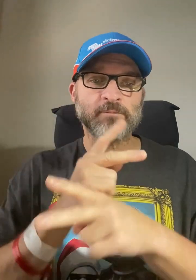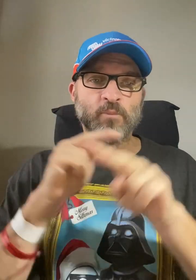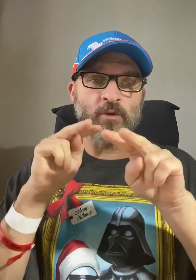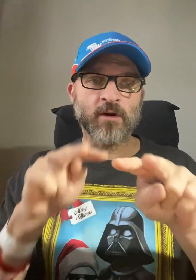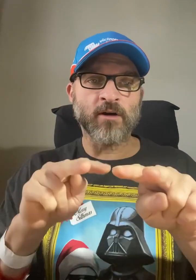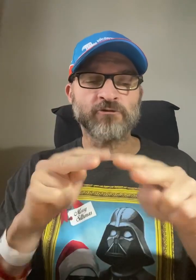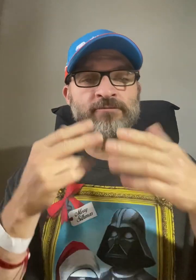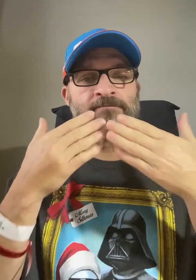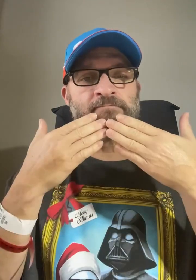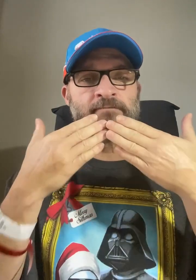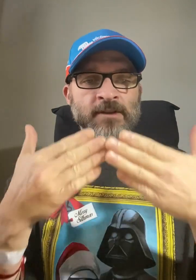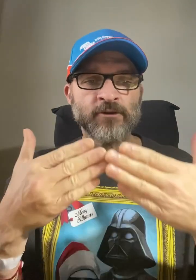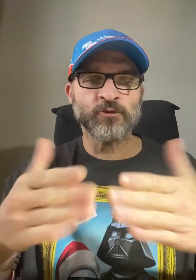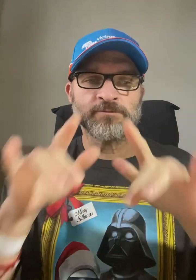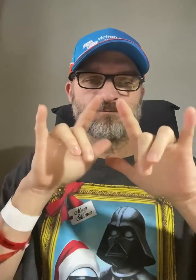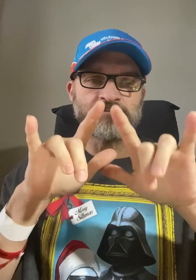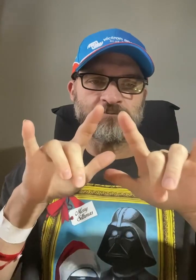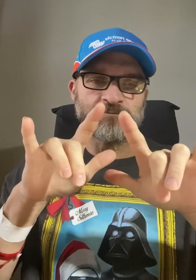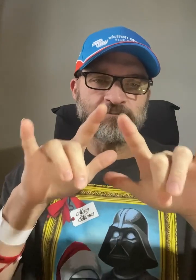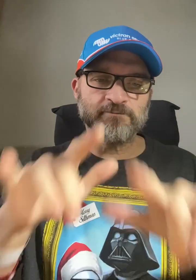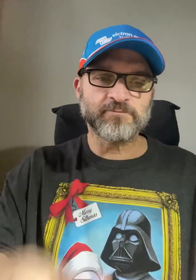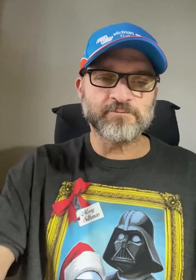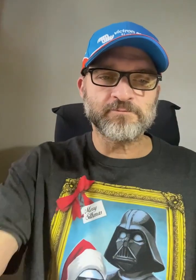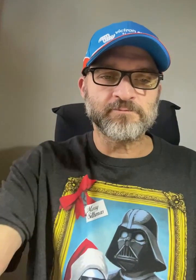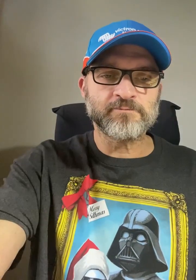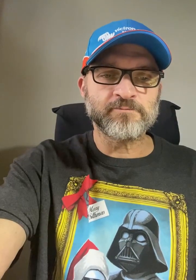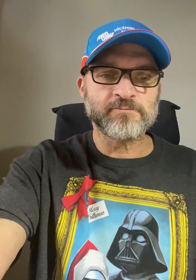Keep watching. Thank you ILY